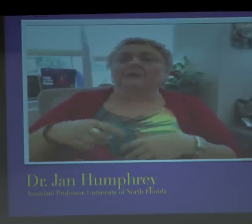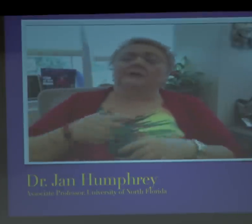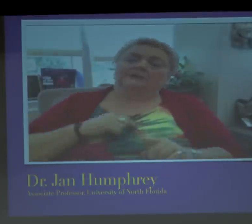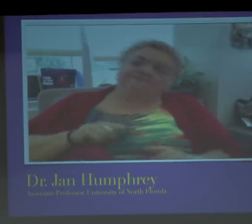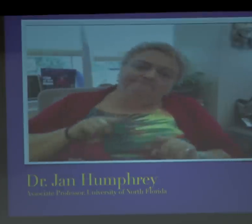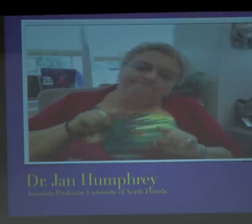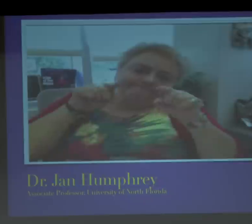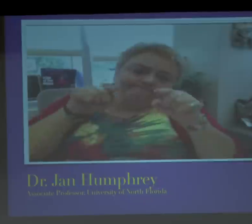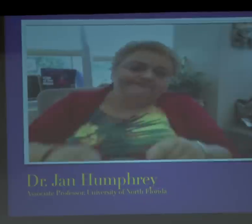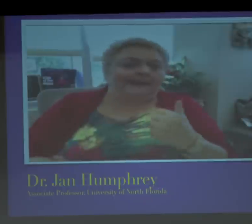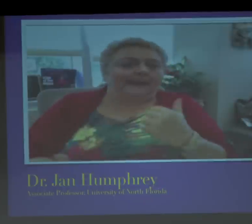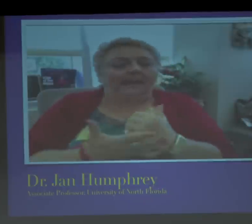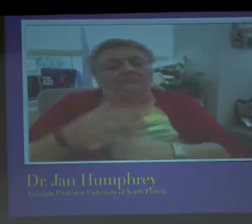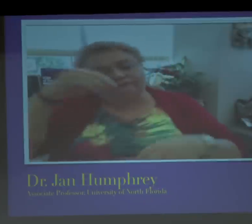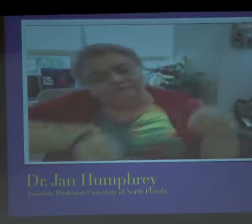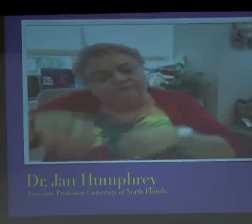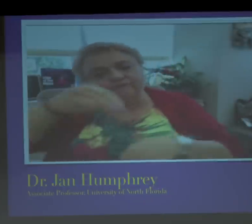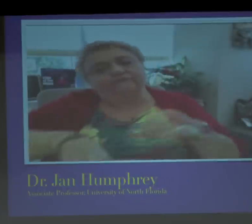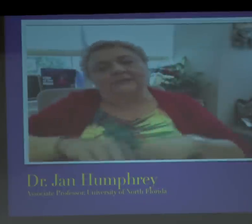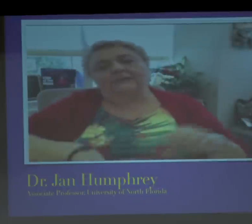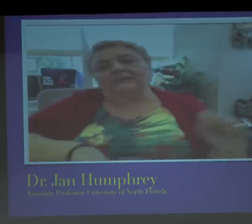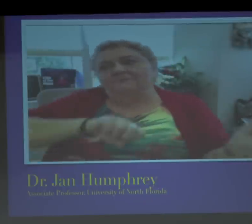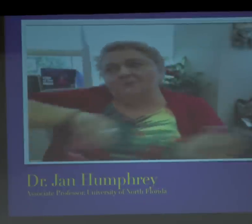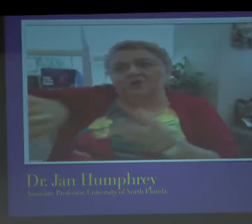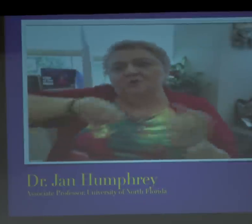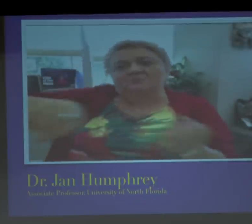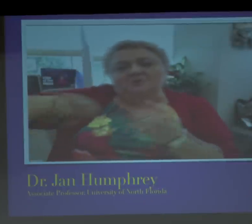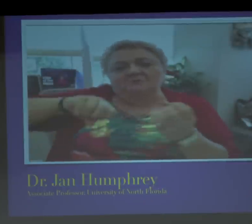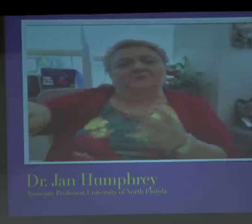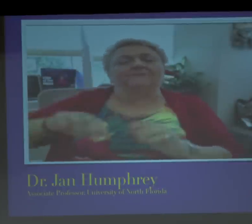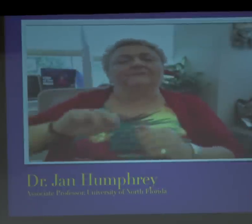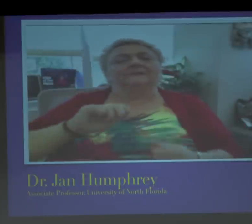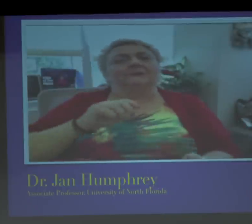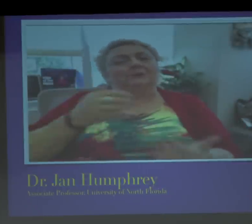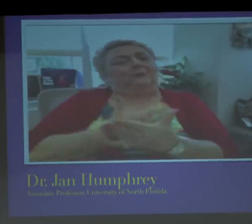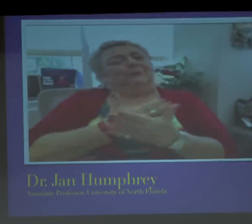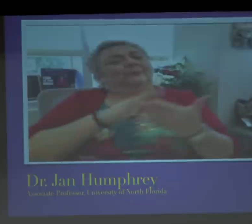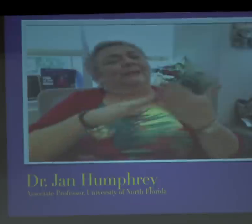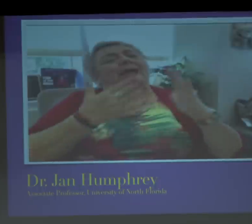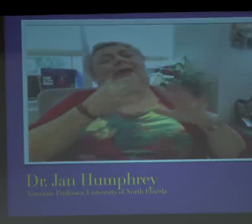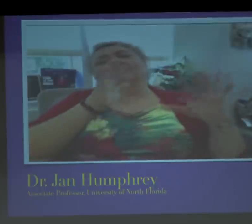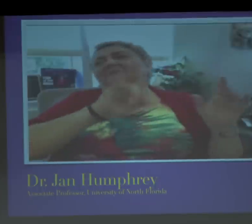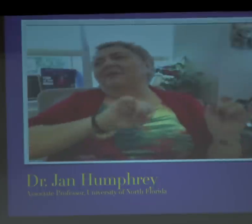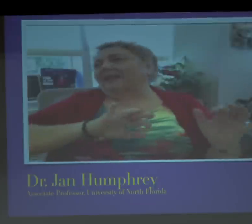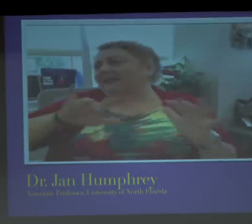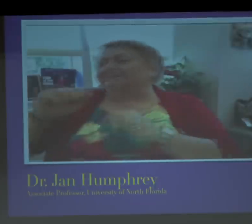I remember one time in particular she was moving and I was helping her move. We were packing up boxes.